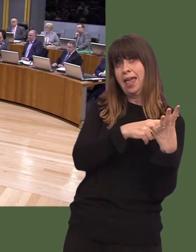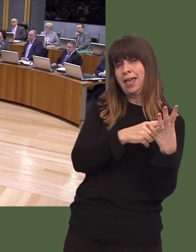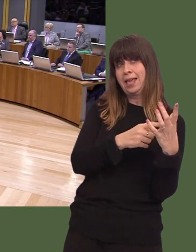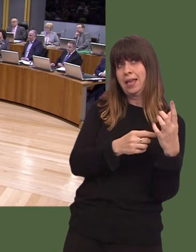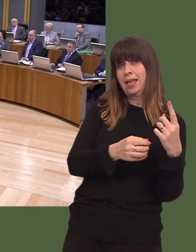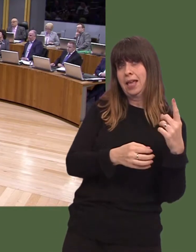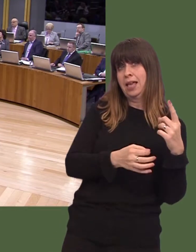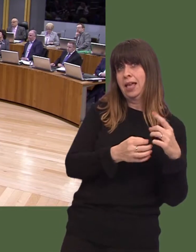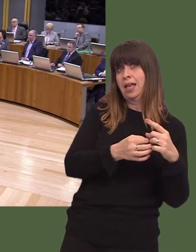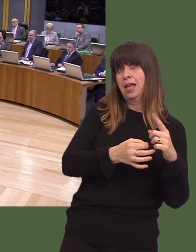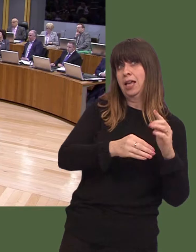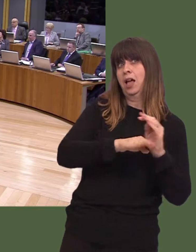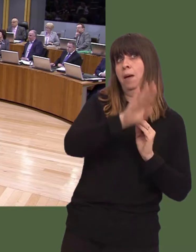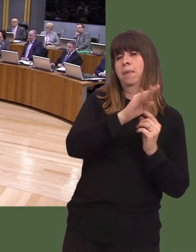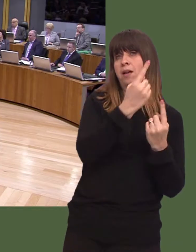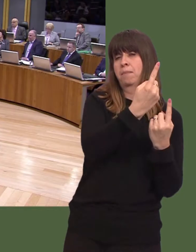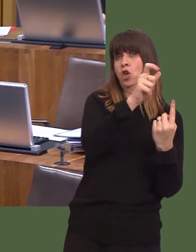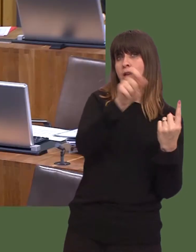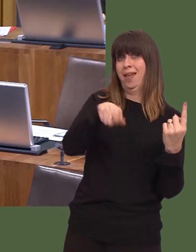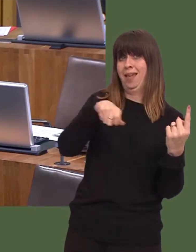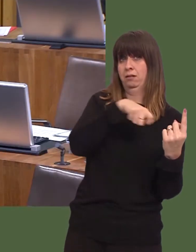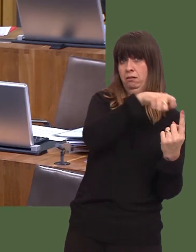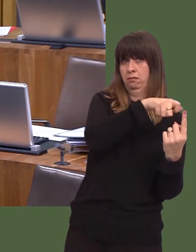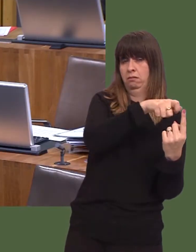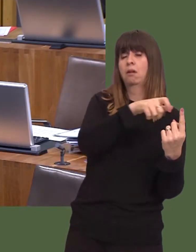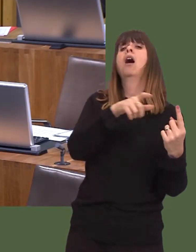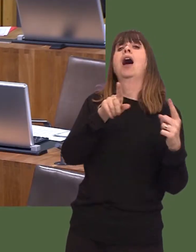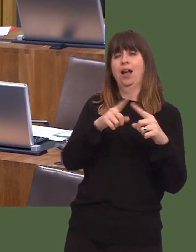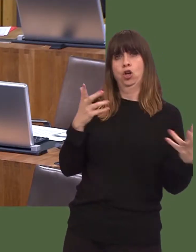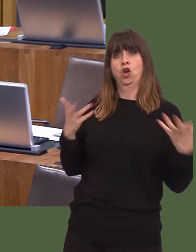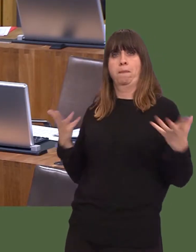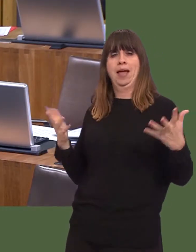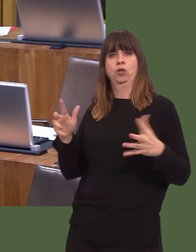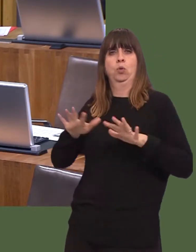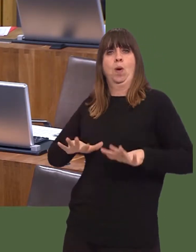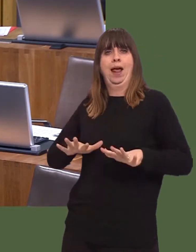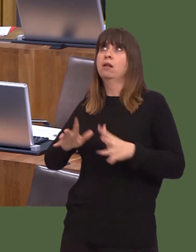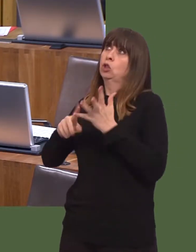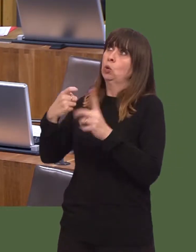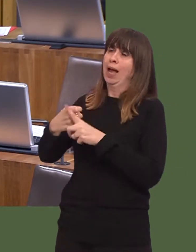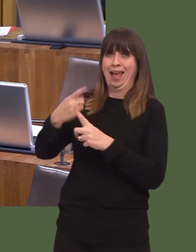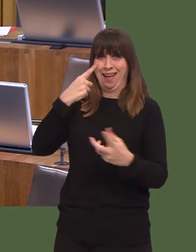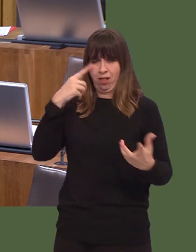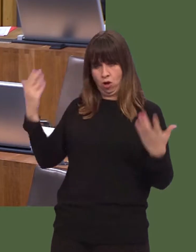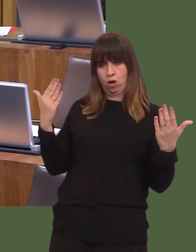an increase in GVA per head when compared to the rest of Wales and the rest of the UK. Both those things I expect to see delivered.